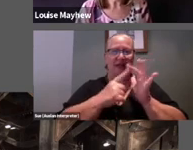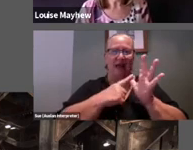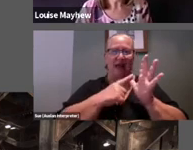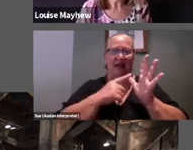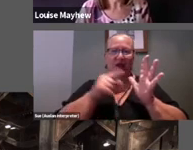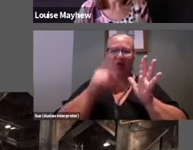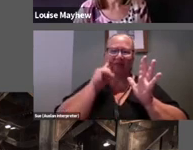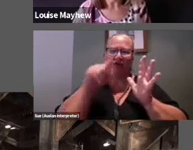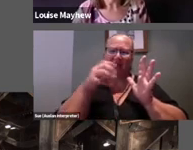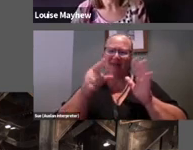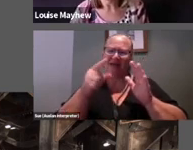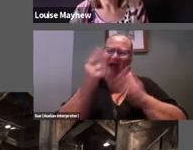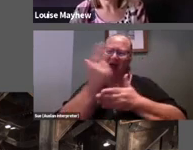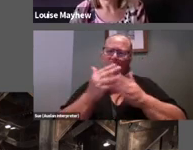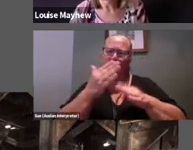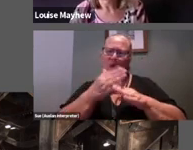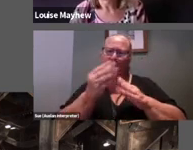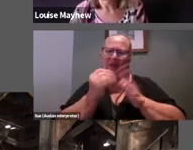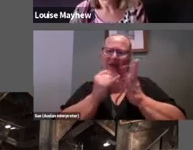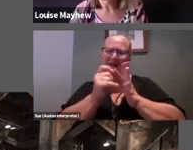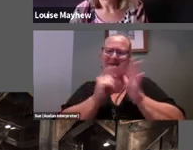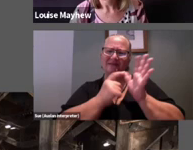artwork with sparrows at QAGOMA.